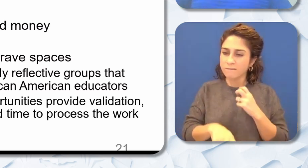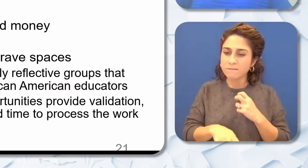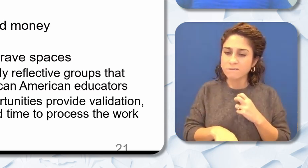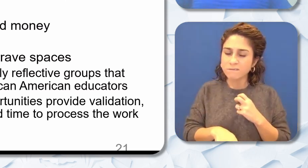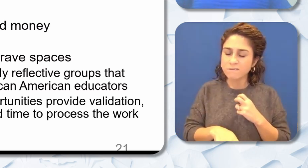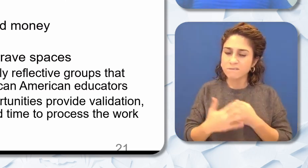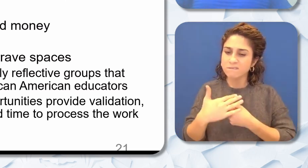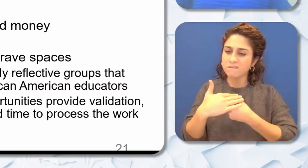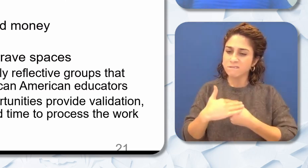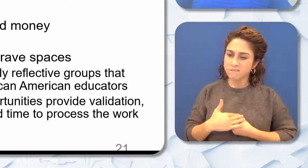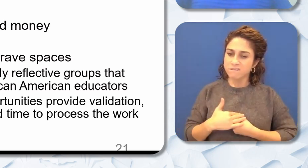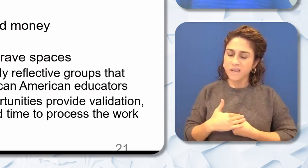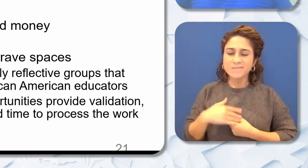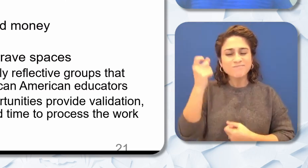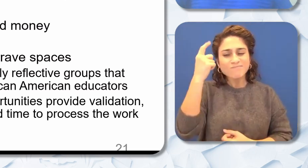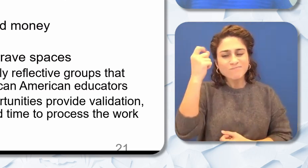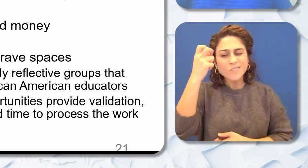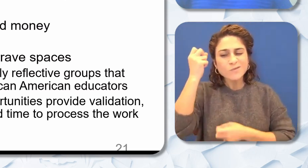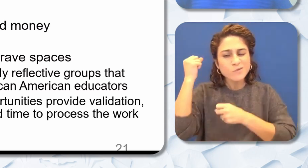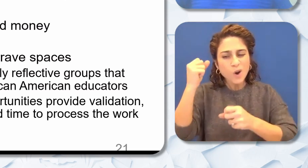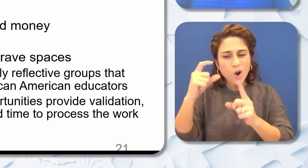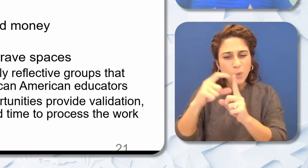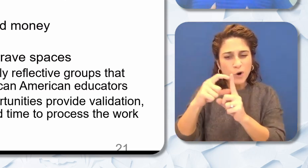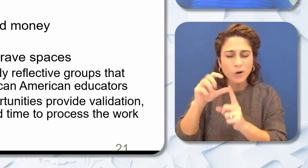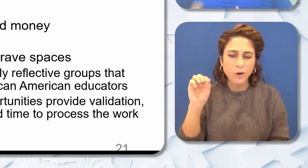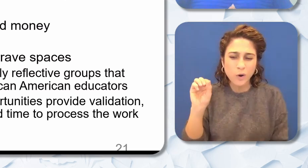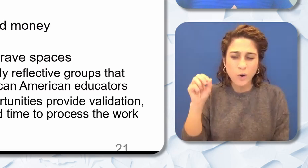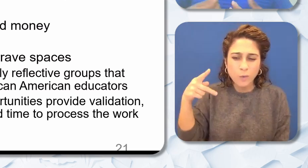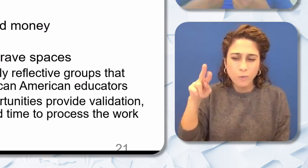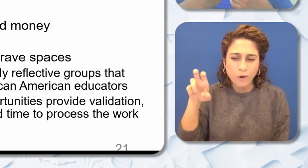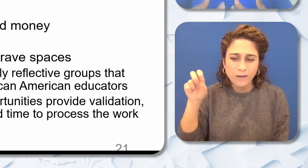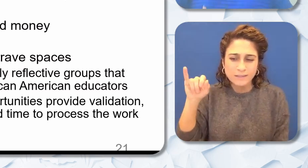Know that's a strong word but I'd like for you to sit with that because some of you may be able to